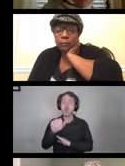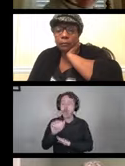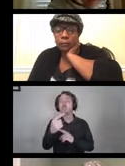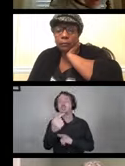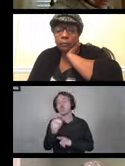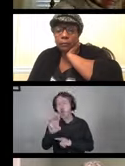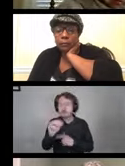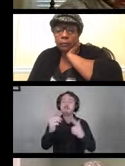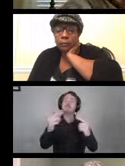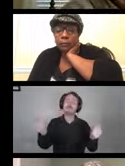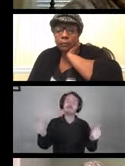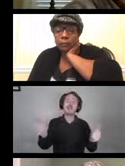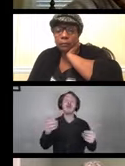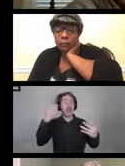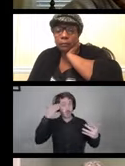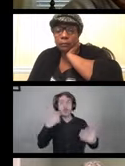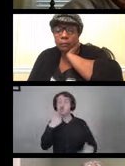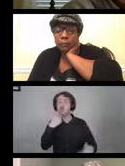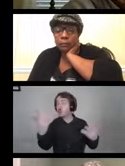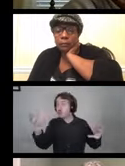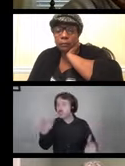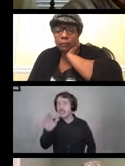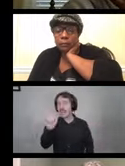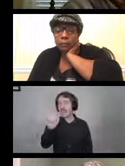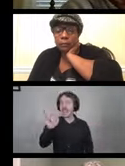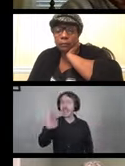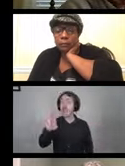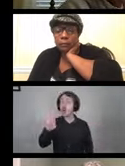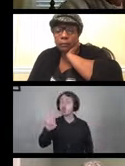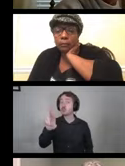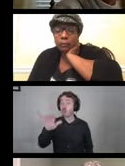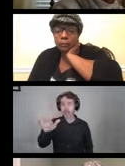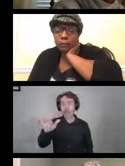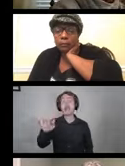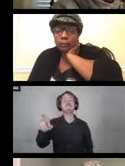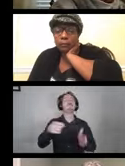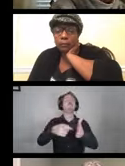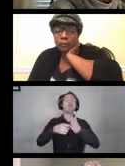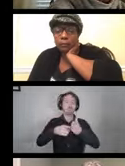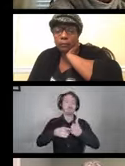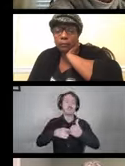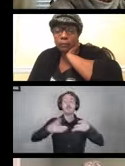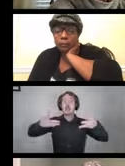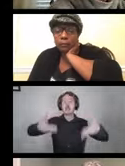I know we're repetitive with this, but we have seen this time and again— when your devices are clean,